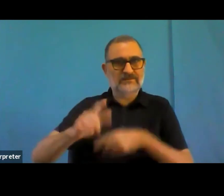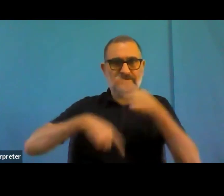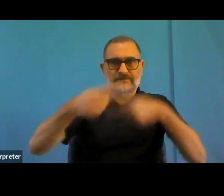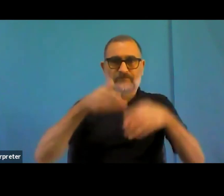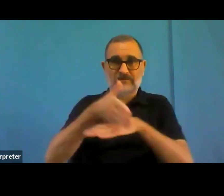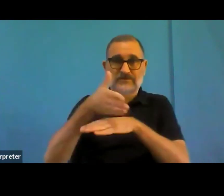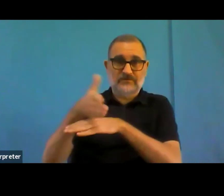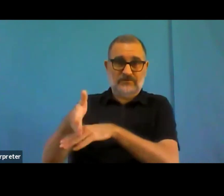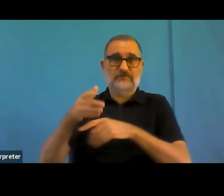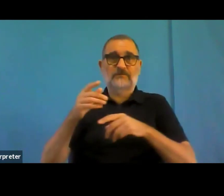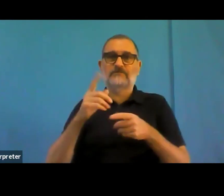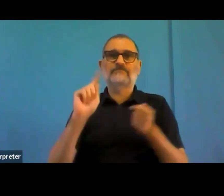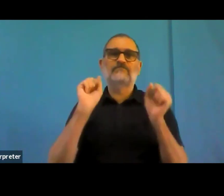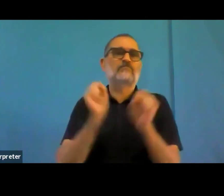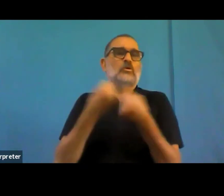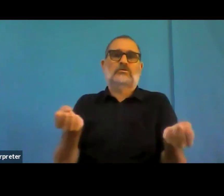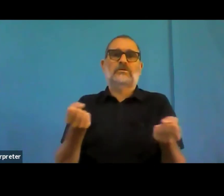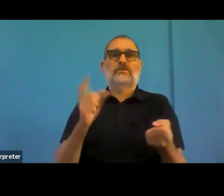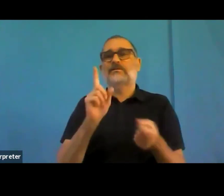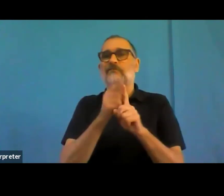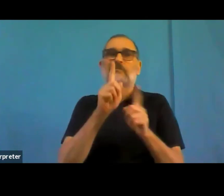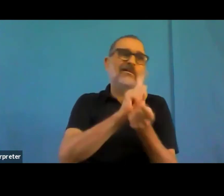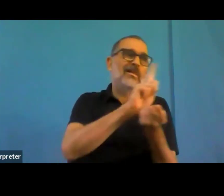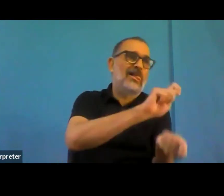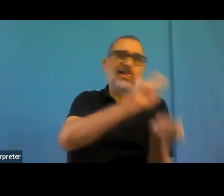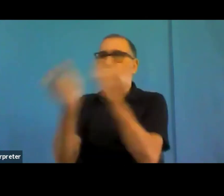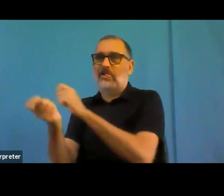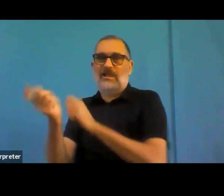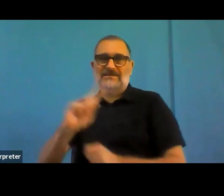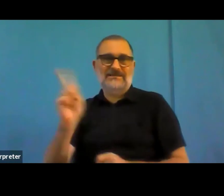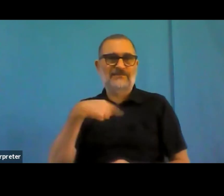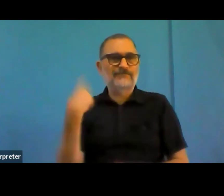Right now saying that navigation and forms is one of our two of the biggest issues.